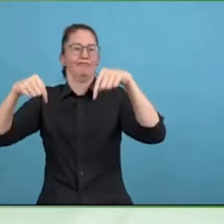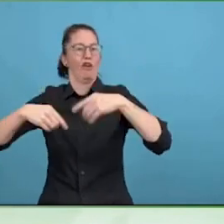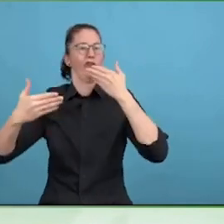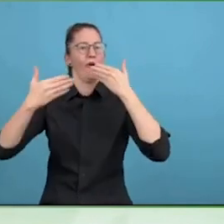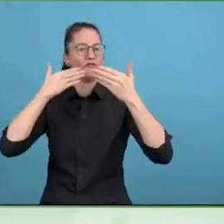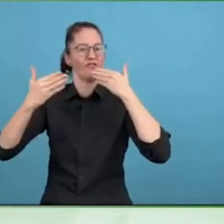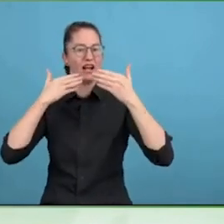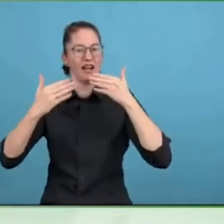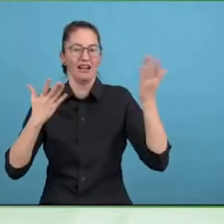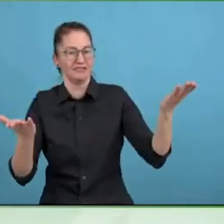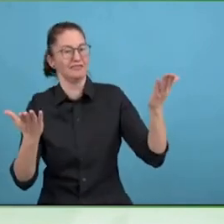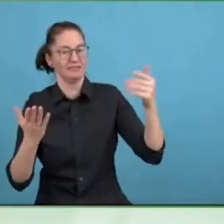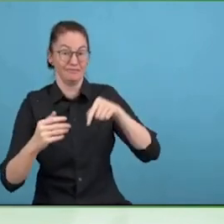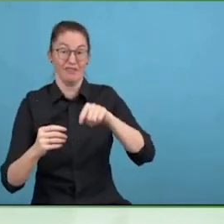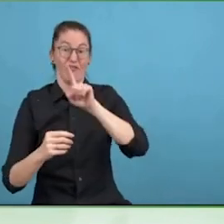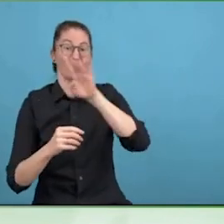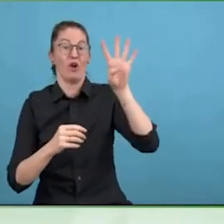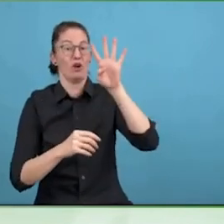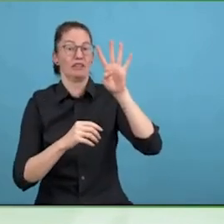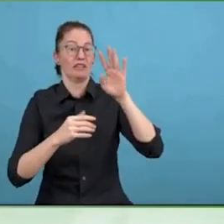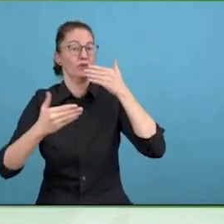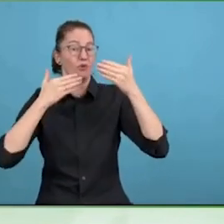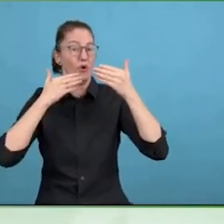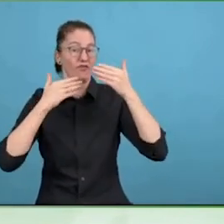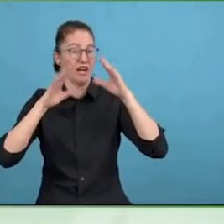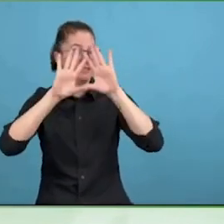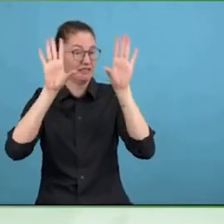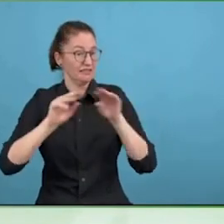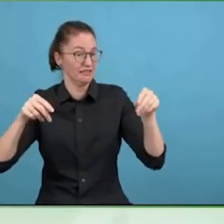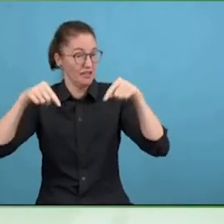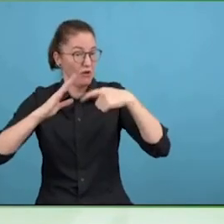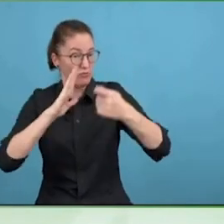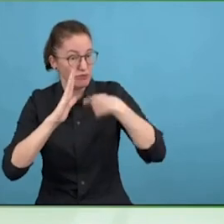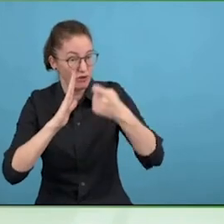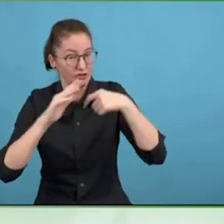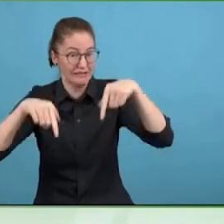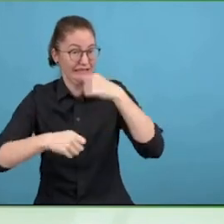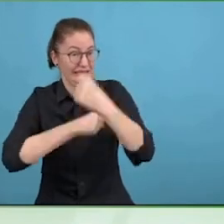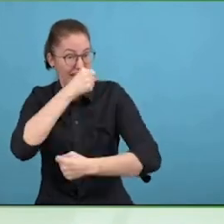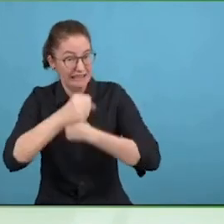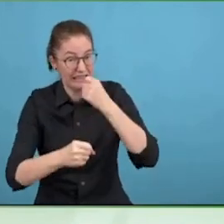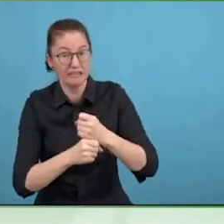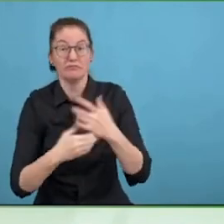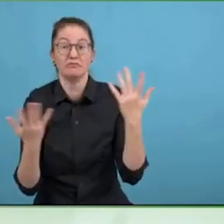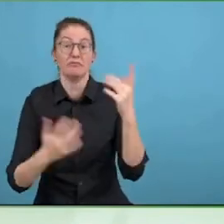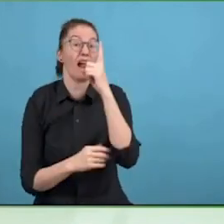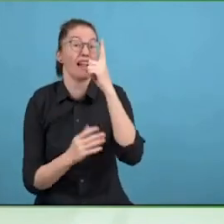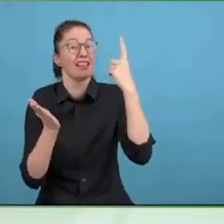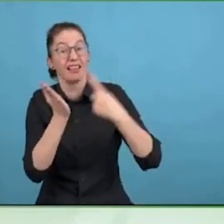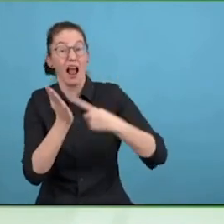tanker, it takes a long time to start the turn, but once you have started, there is no going back.